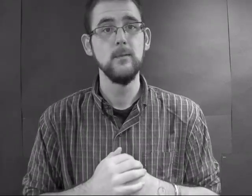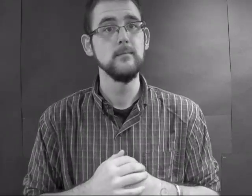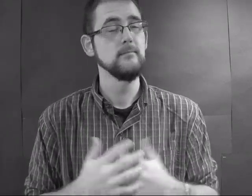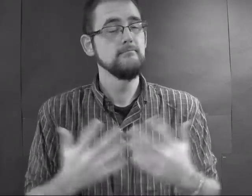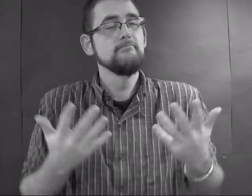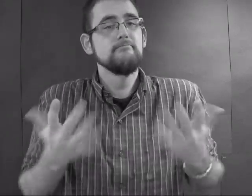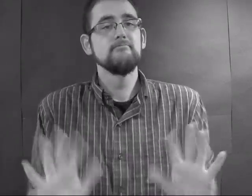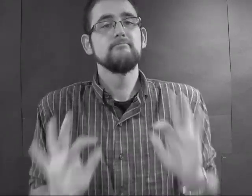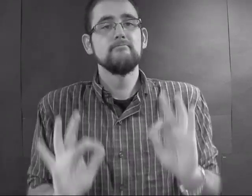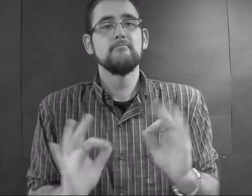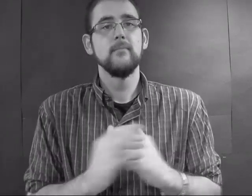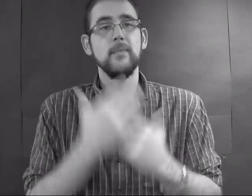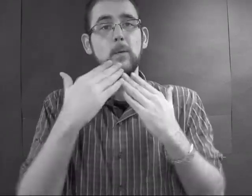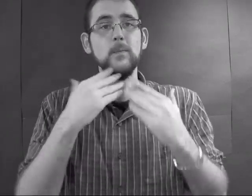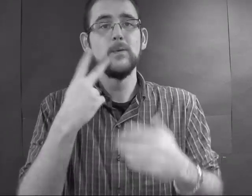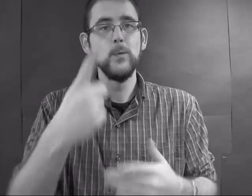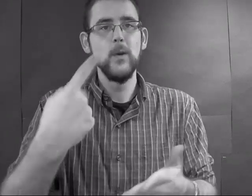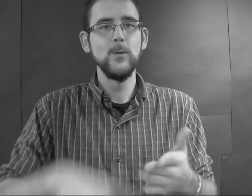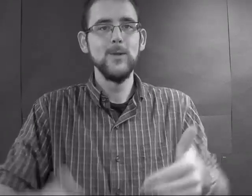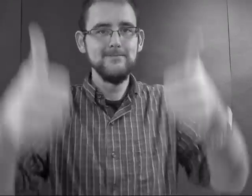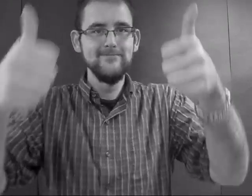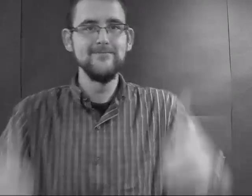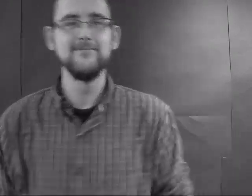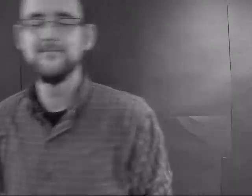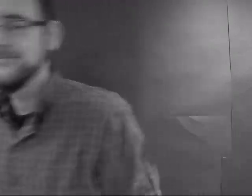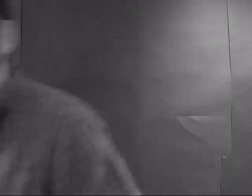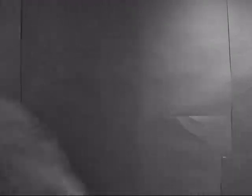That's it. thanks and see you next week!